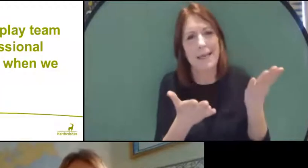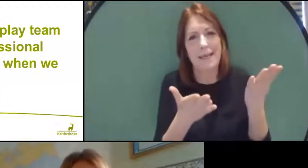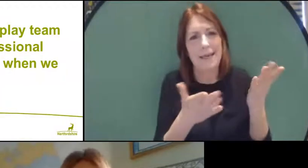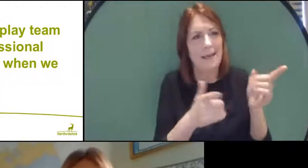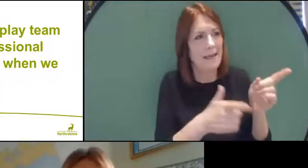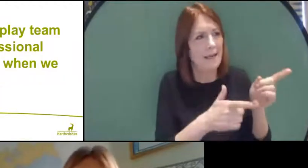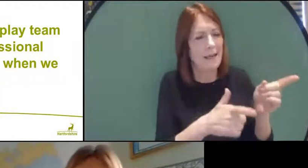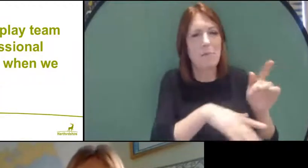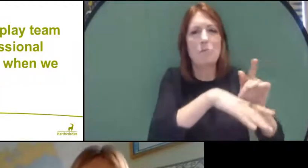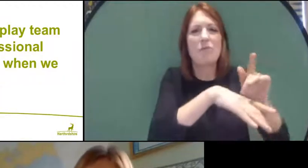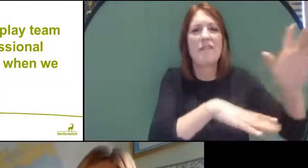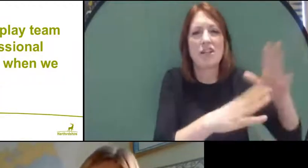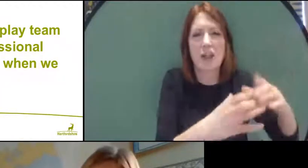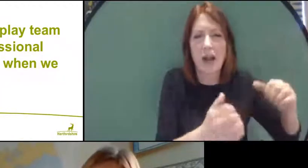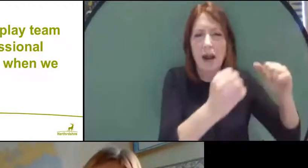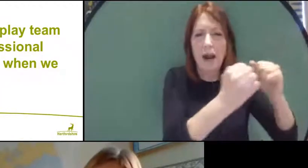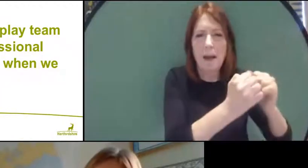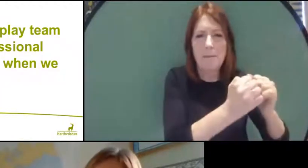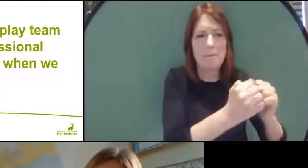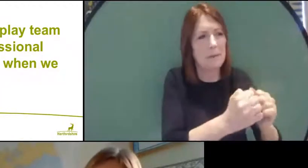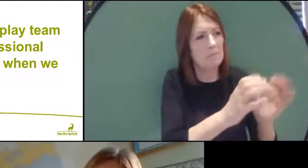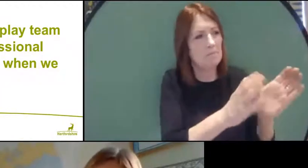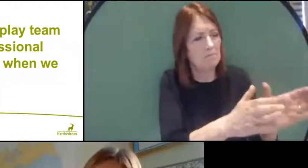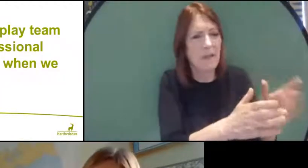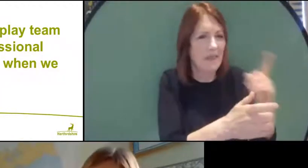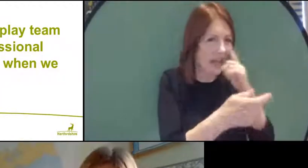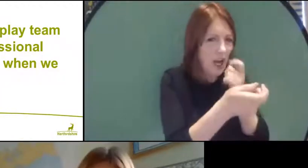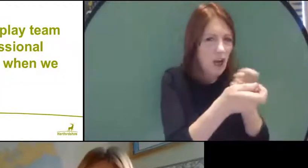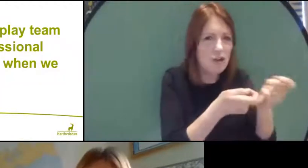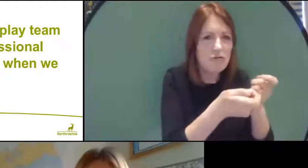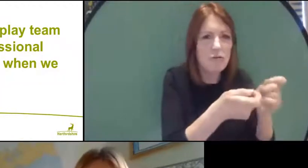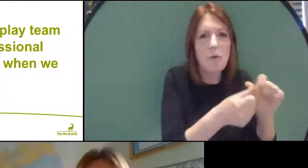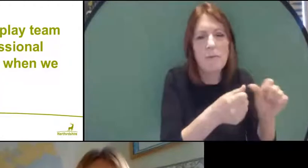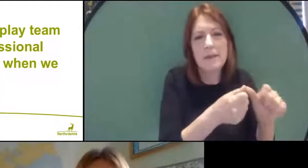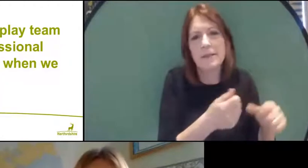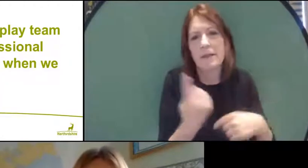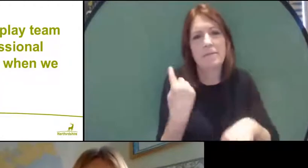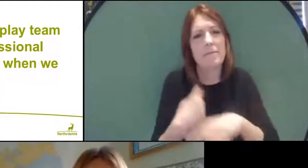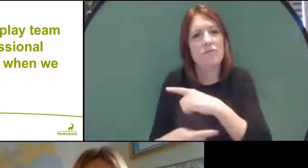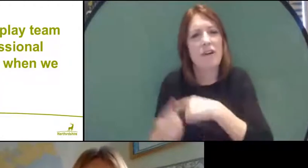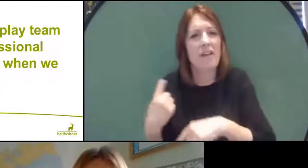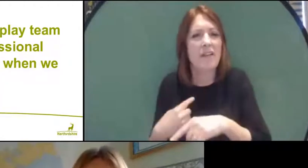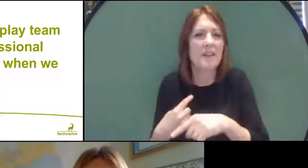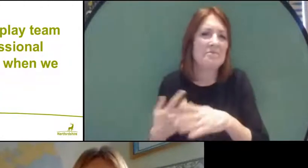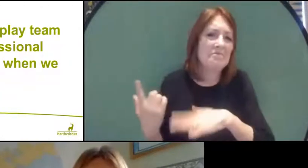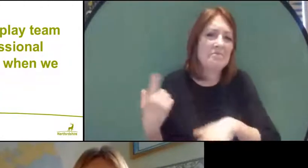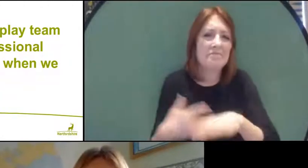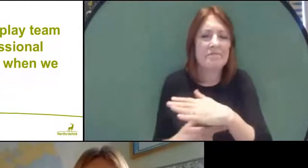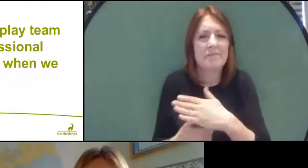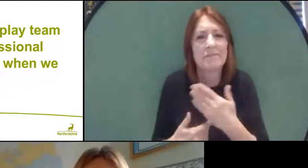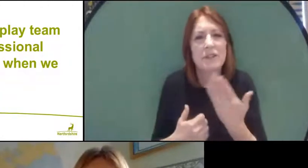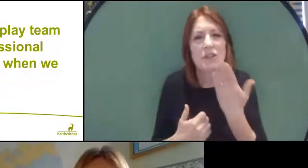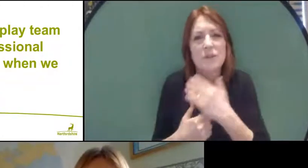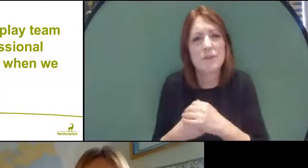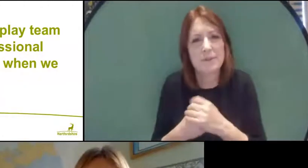in professional clubs than perhaps it is in some of the grassroots clubs. Okay is that my last question?